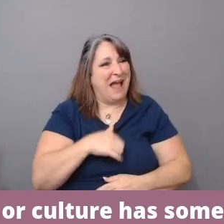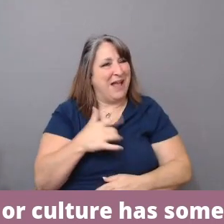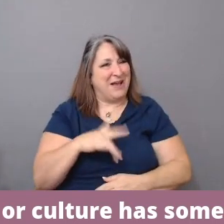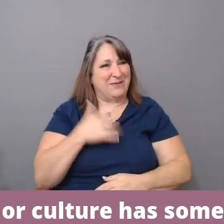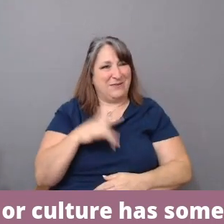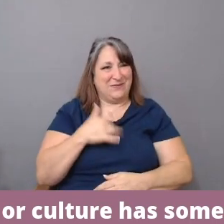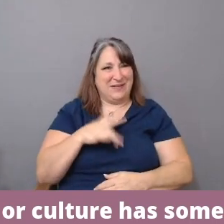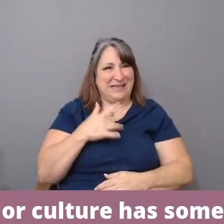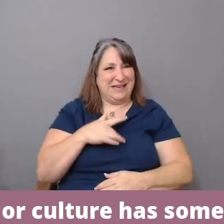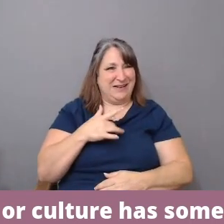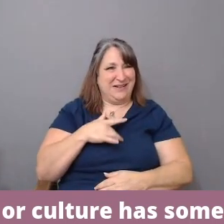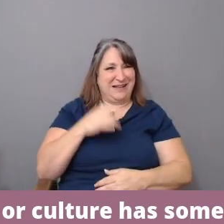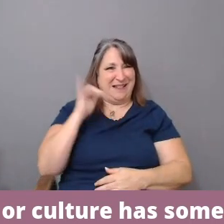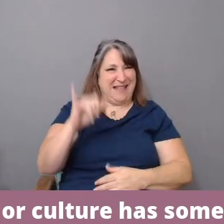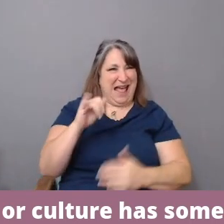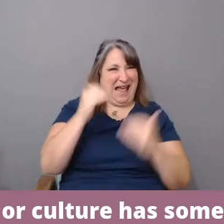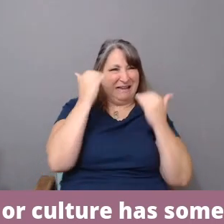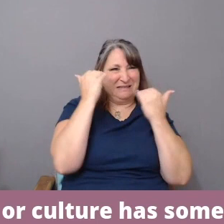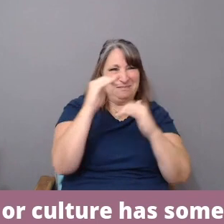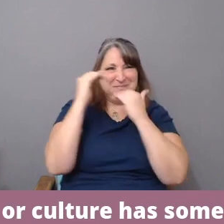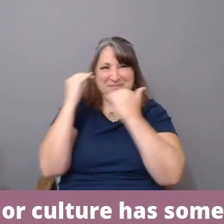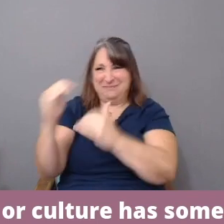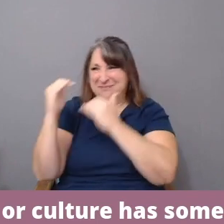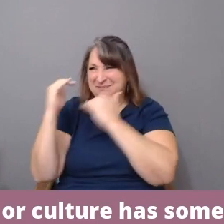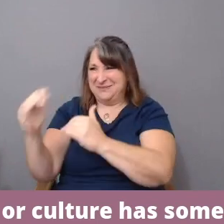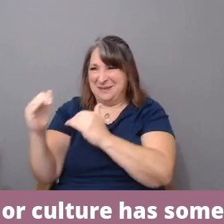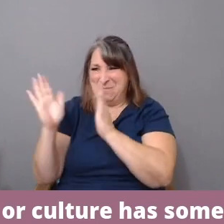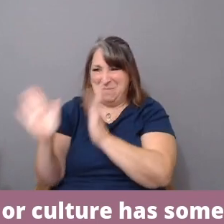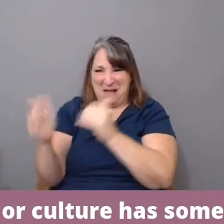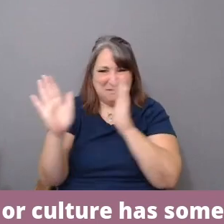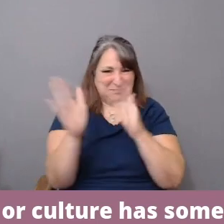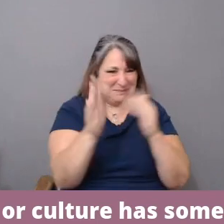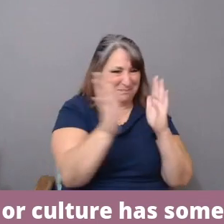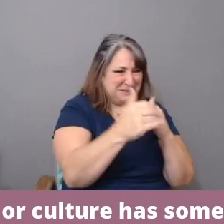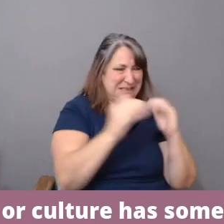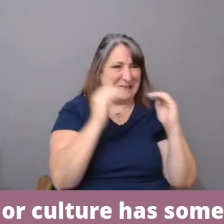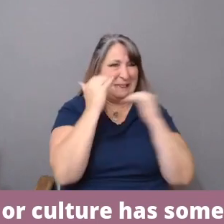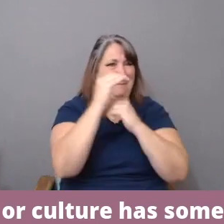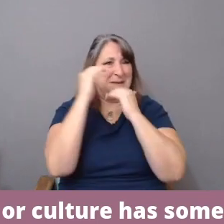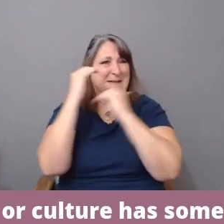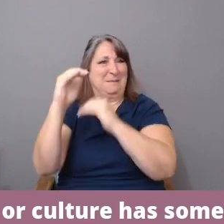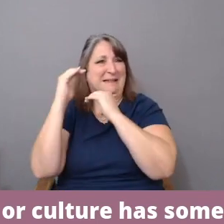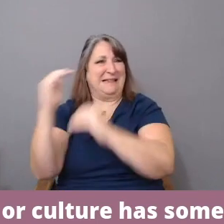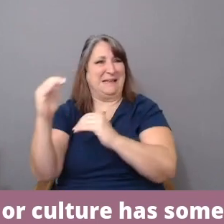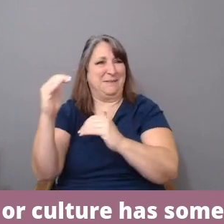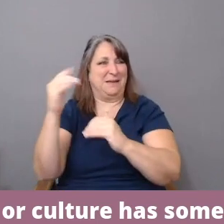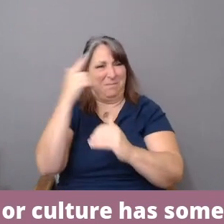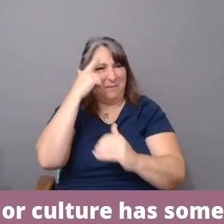in boxes, where we don't belong because we are so-- so diverse.